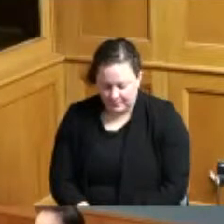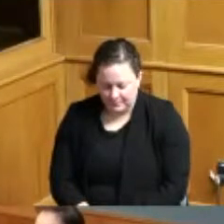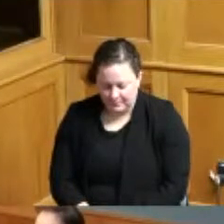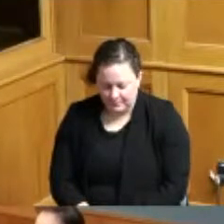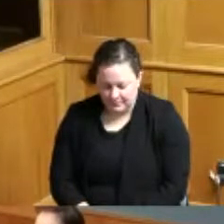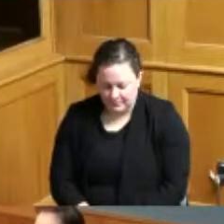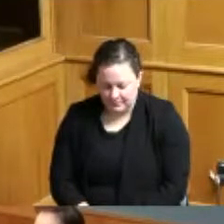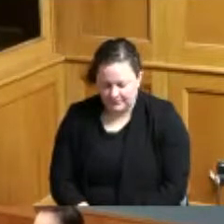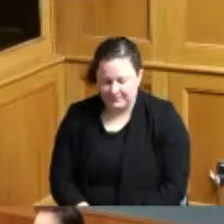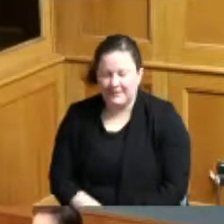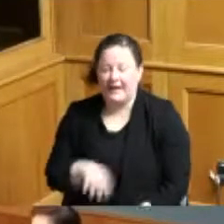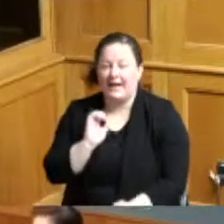amen thank you